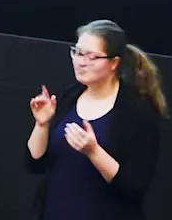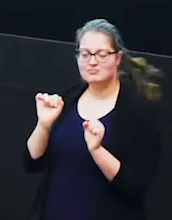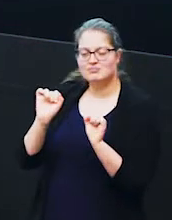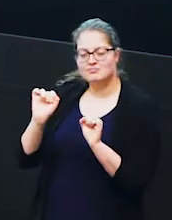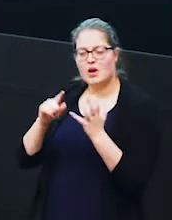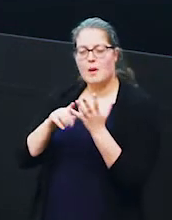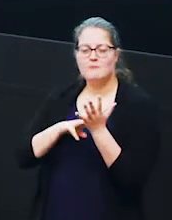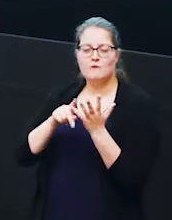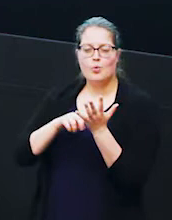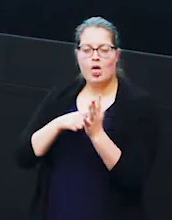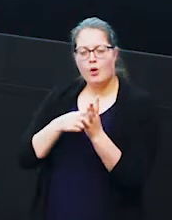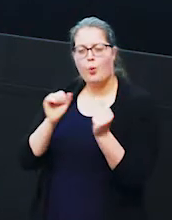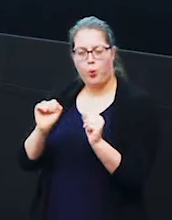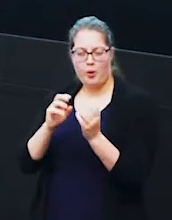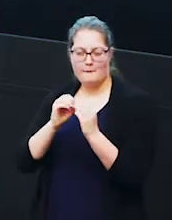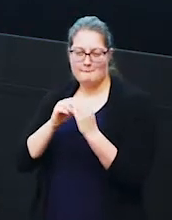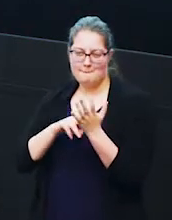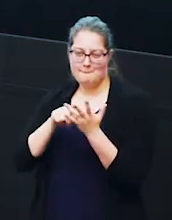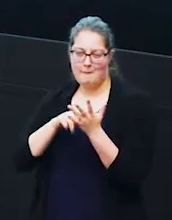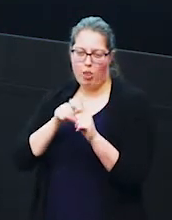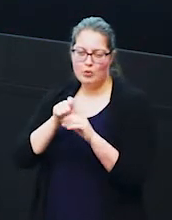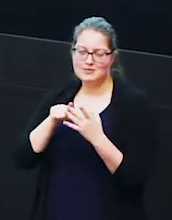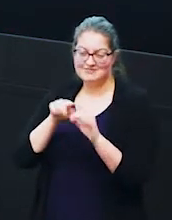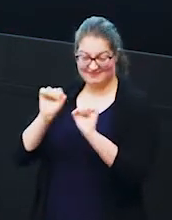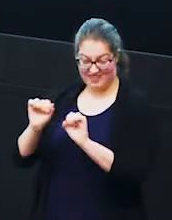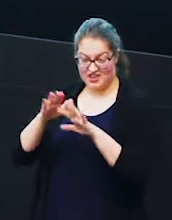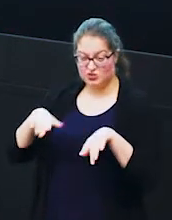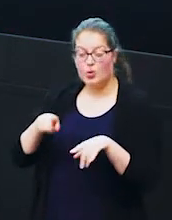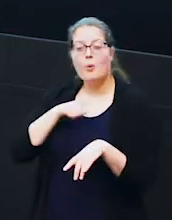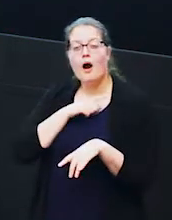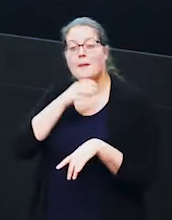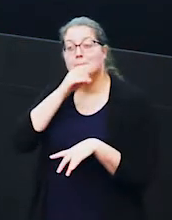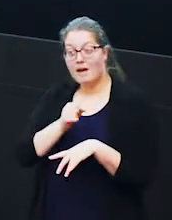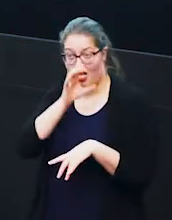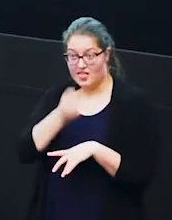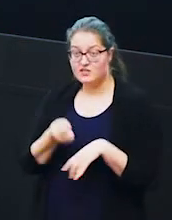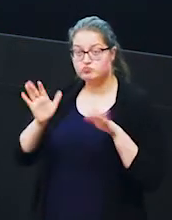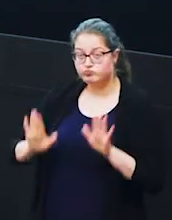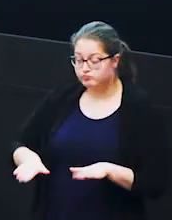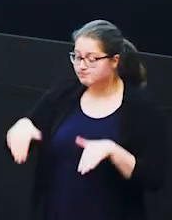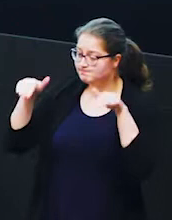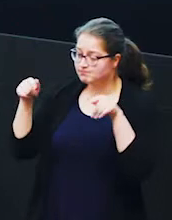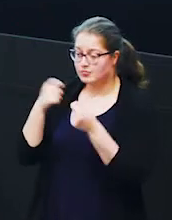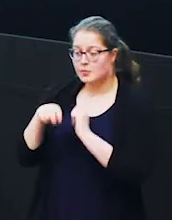but what what that happens because as a male elephant um grows up and becomes older they